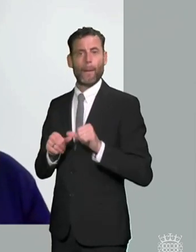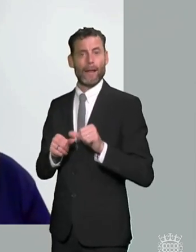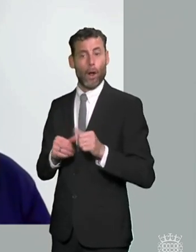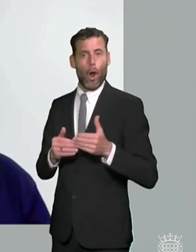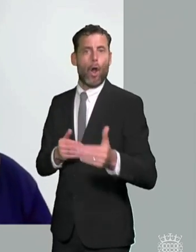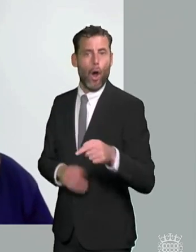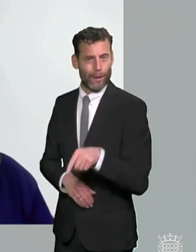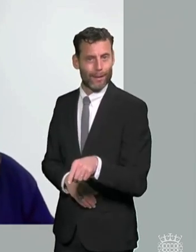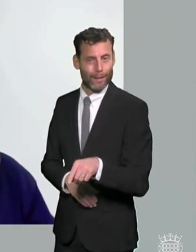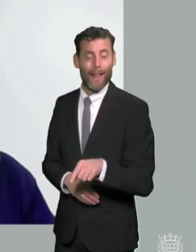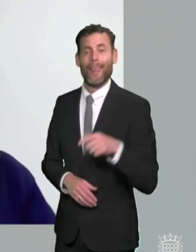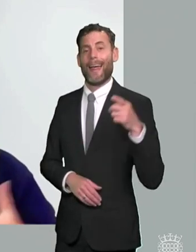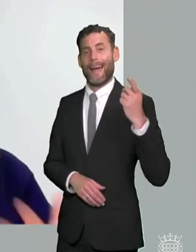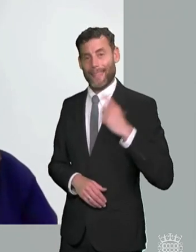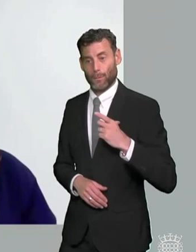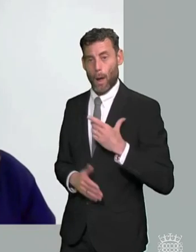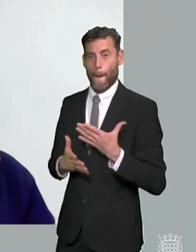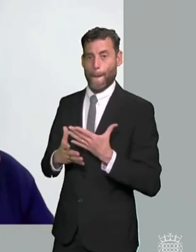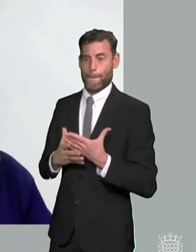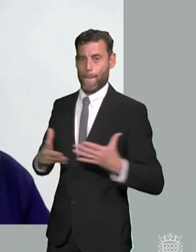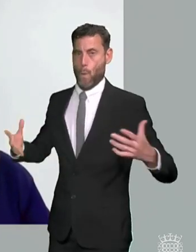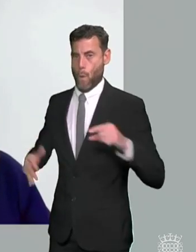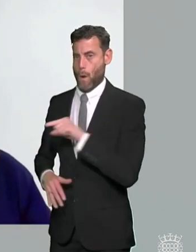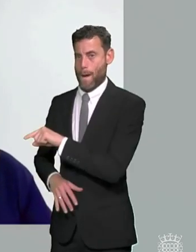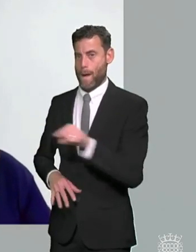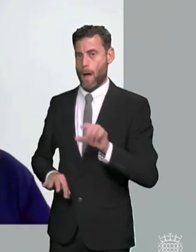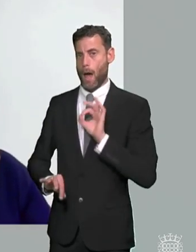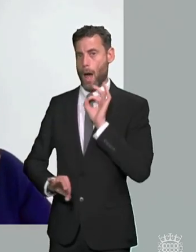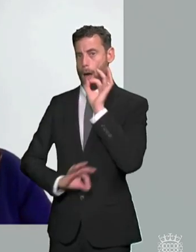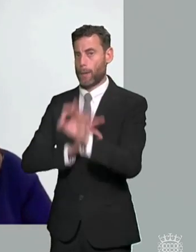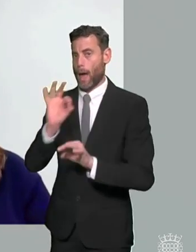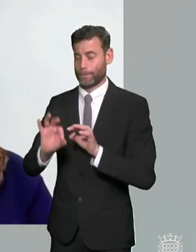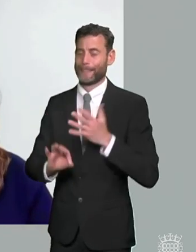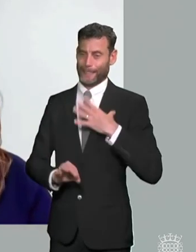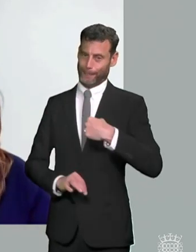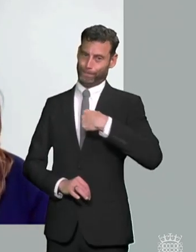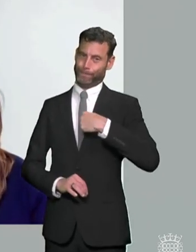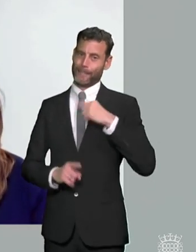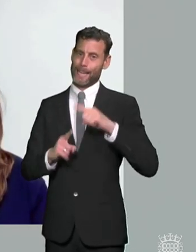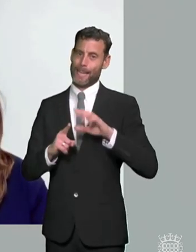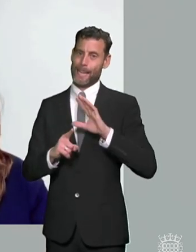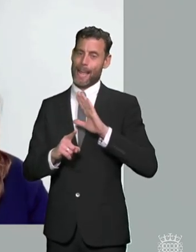impact on on the the number of children people who require ehc plans in terms of one thing that